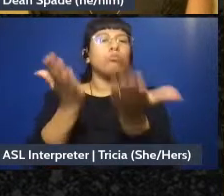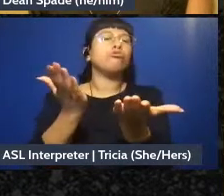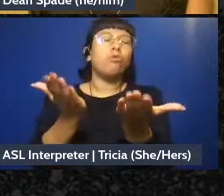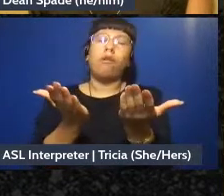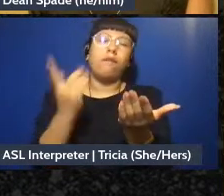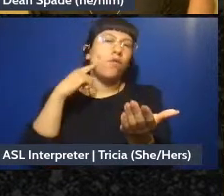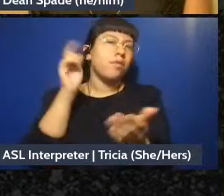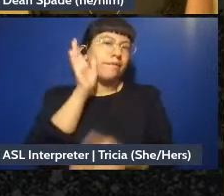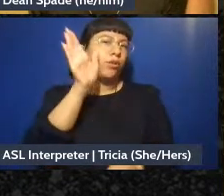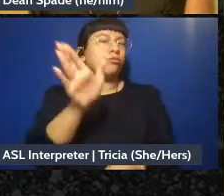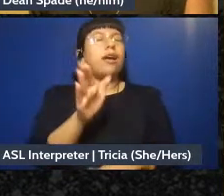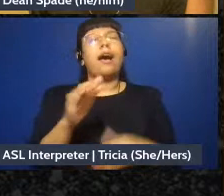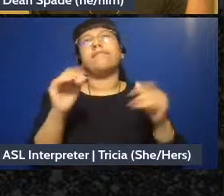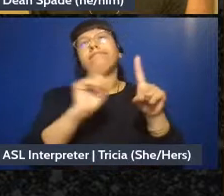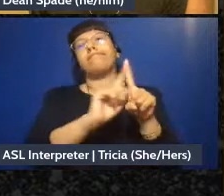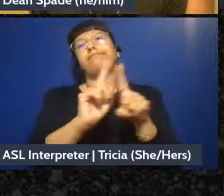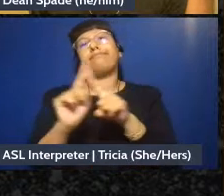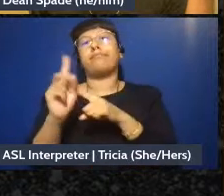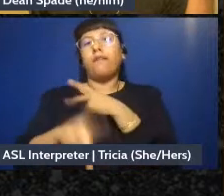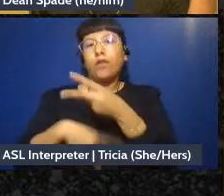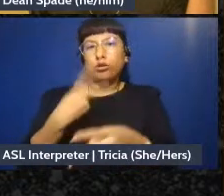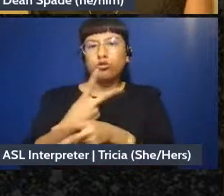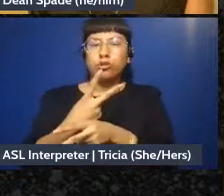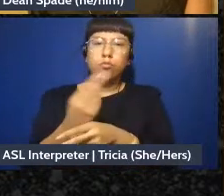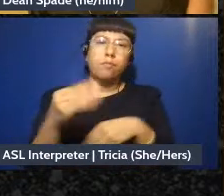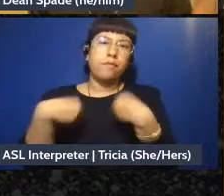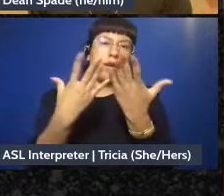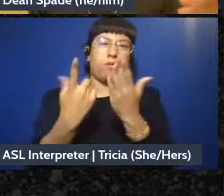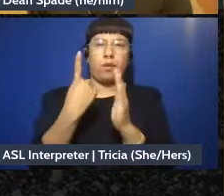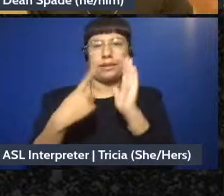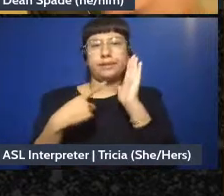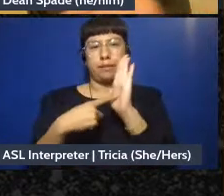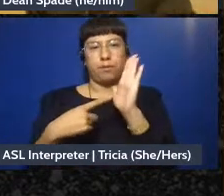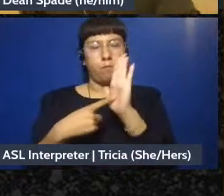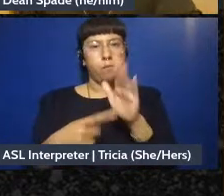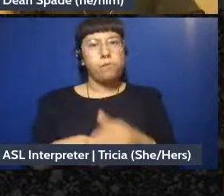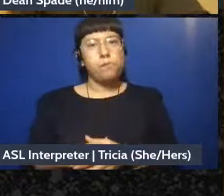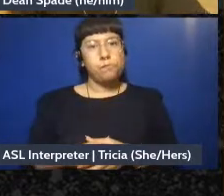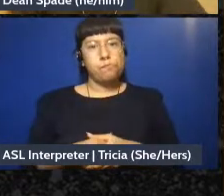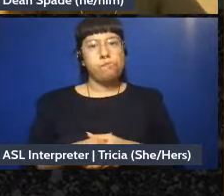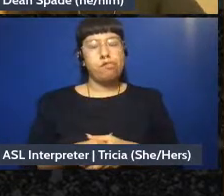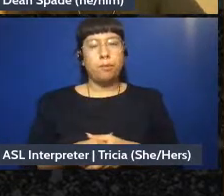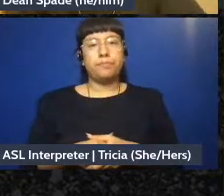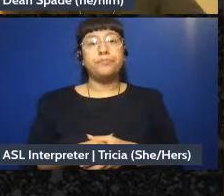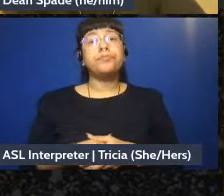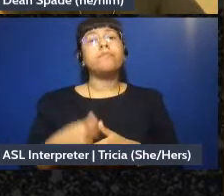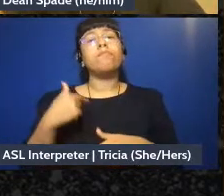versions of this I just wanted to give an example I-as I mentioned in the note on this proposal.